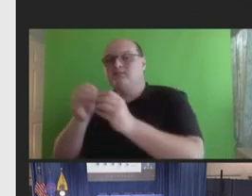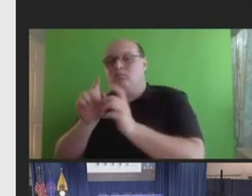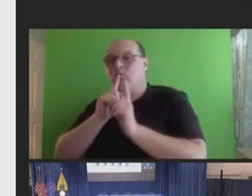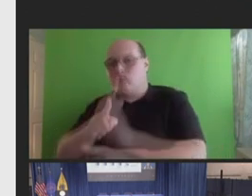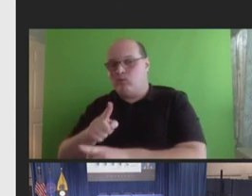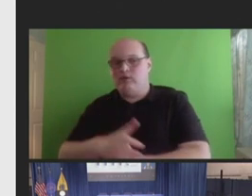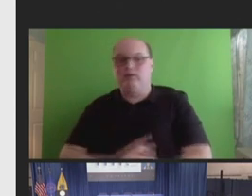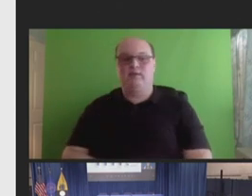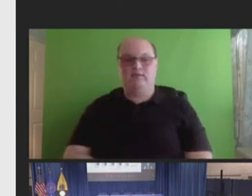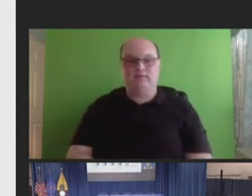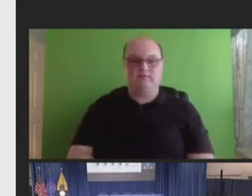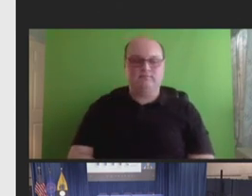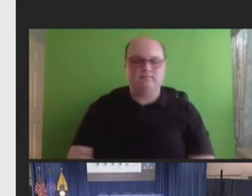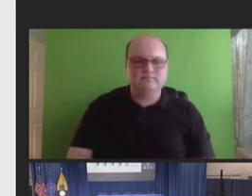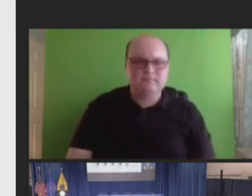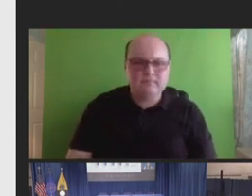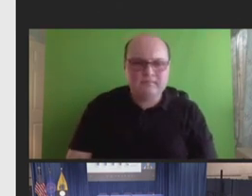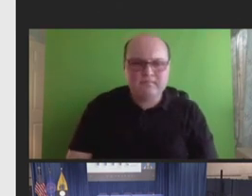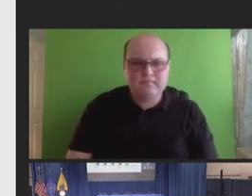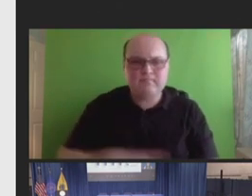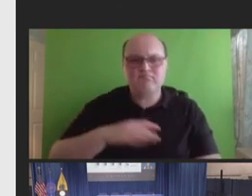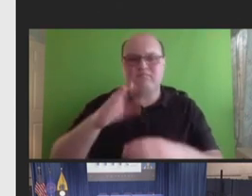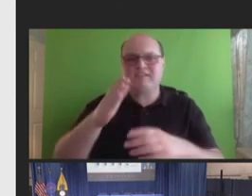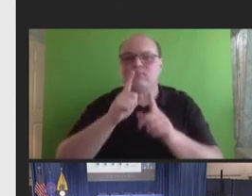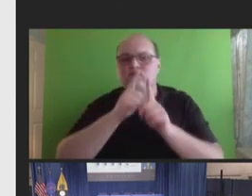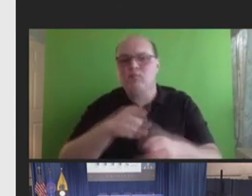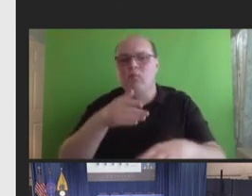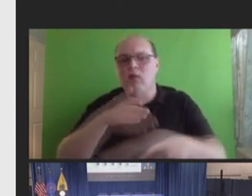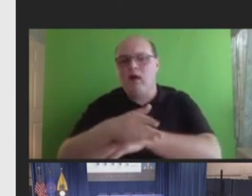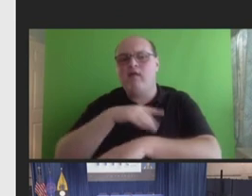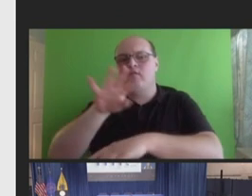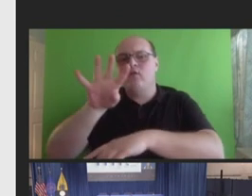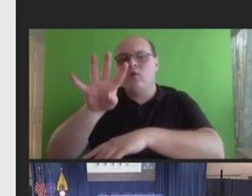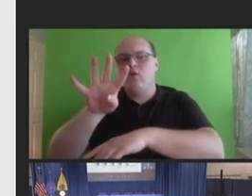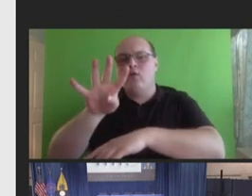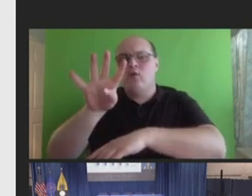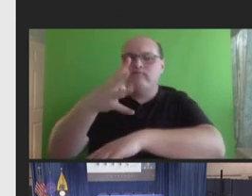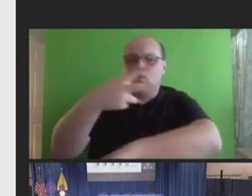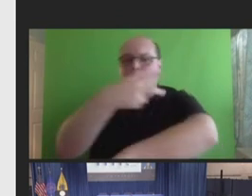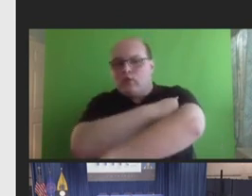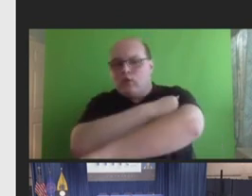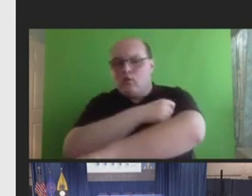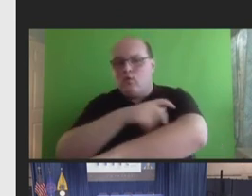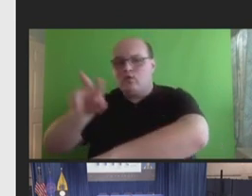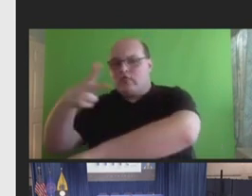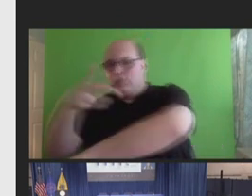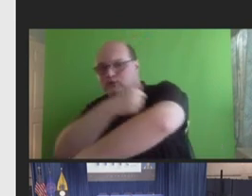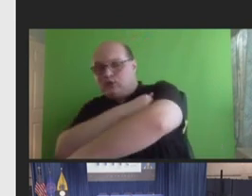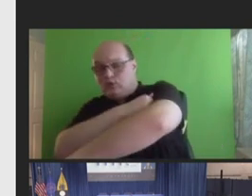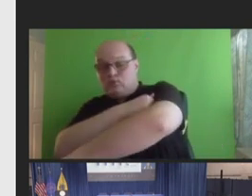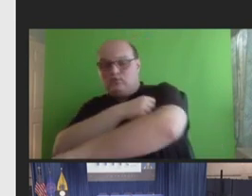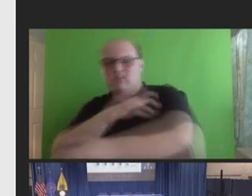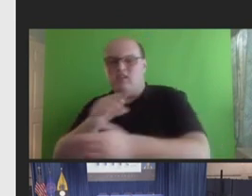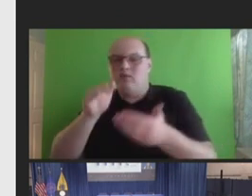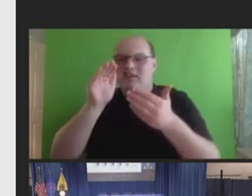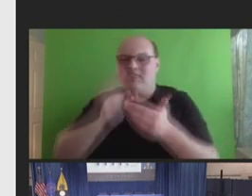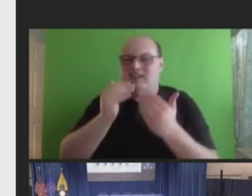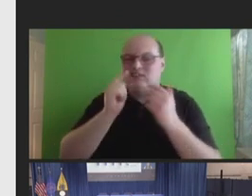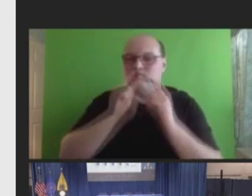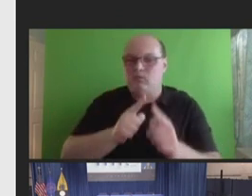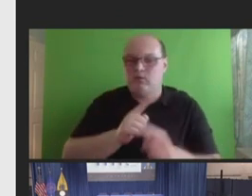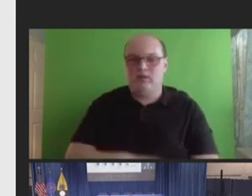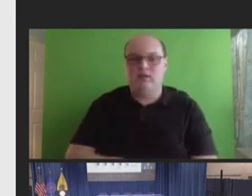was similarly reported after receipt of dose four and dose three. Next slide.